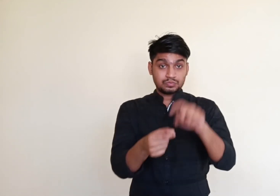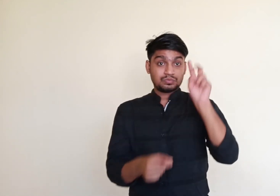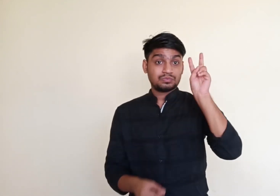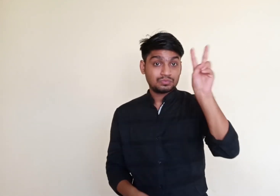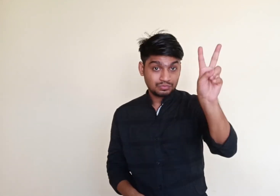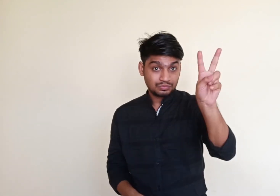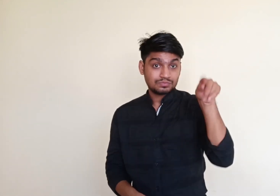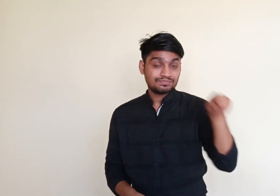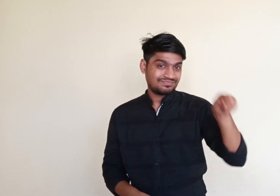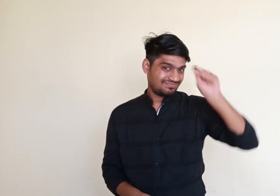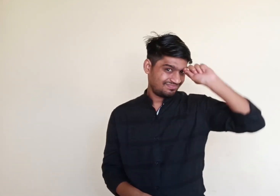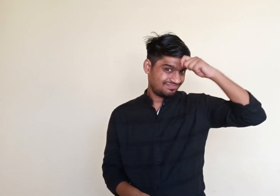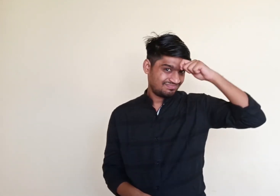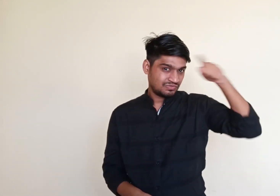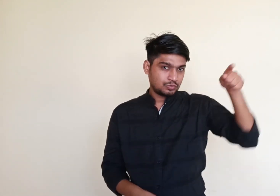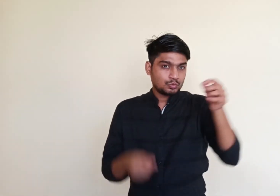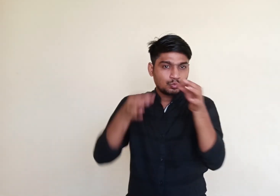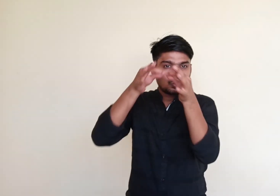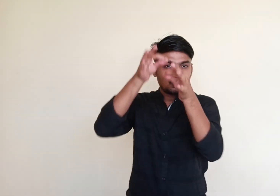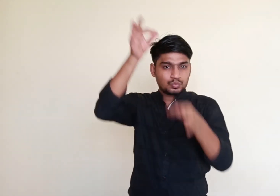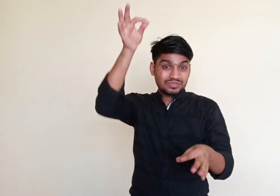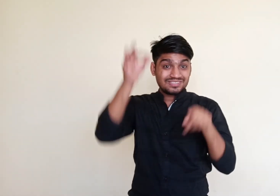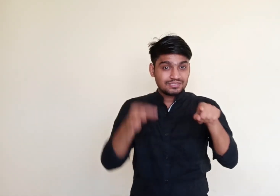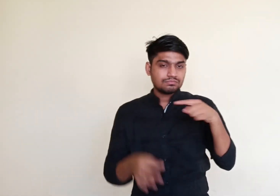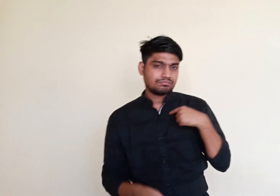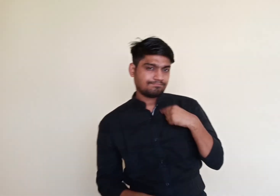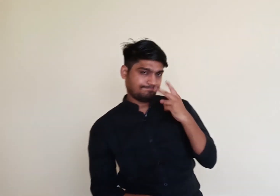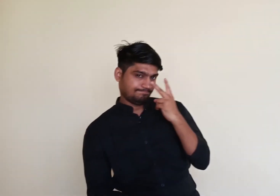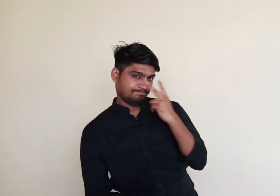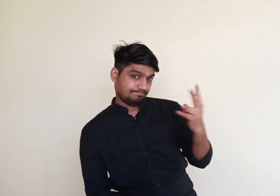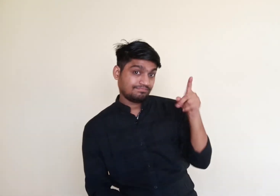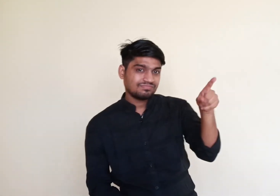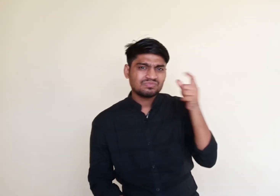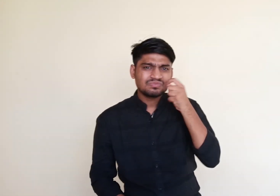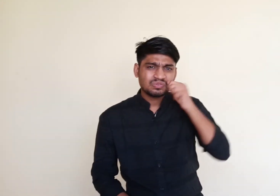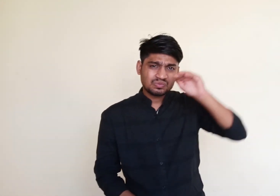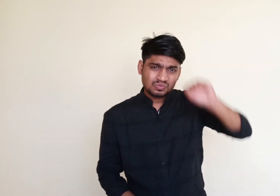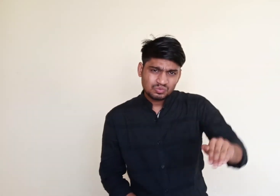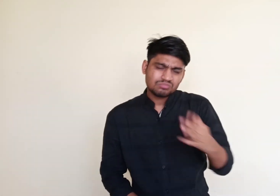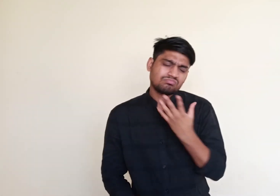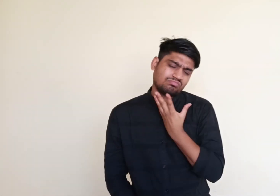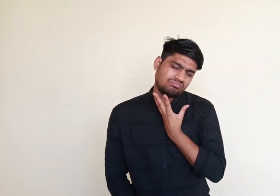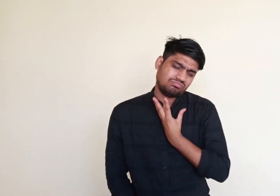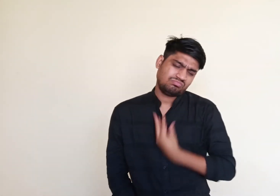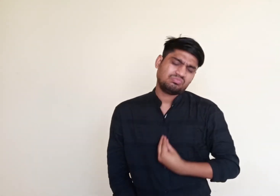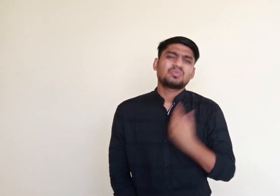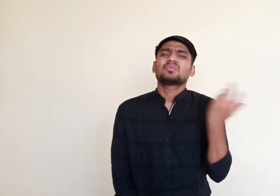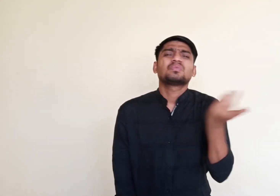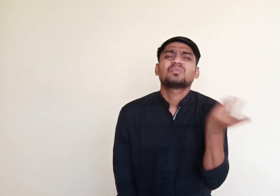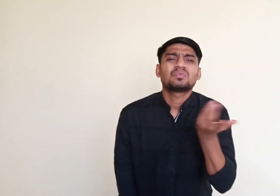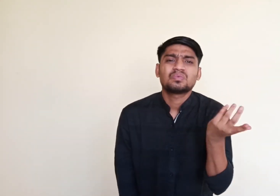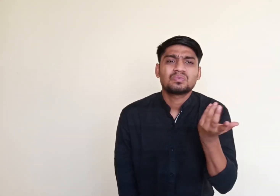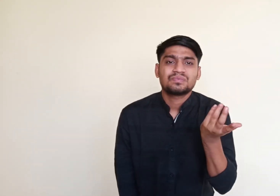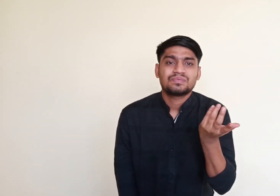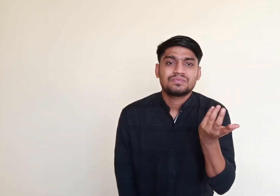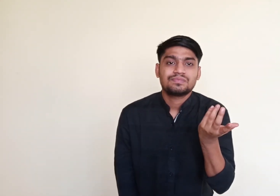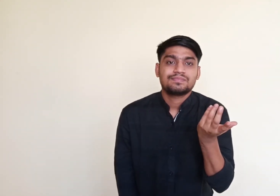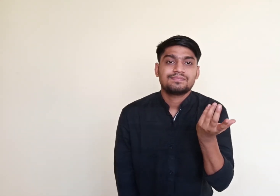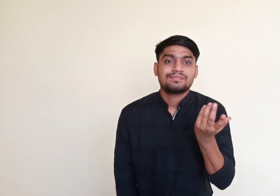Q2. Why was the child sad?